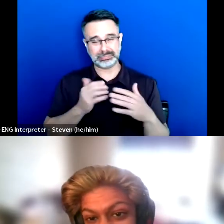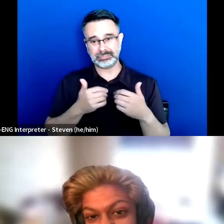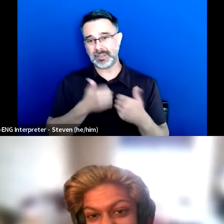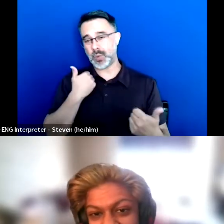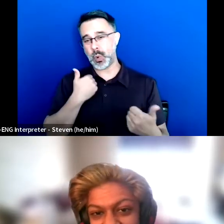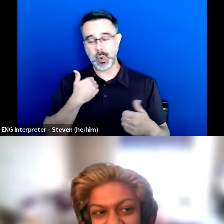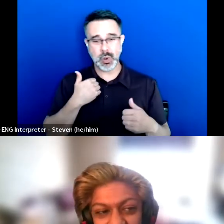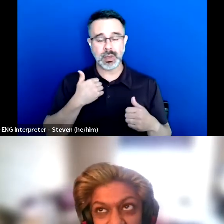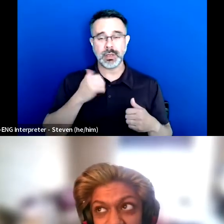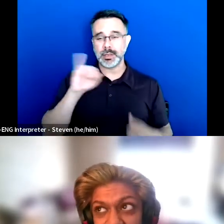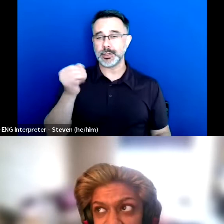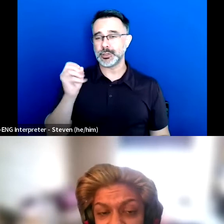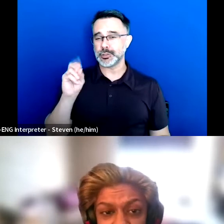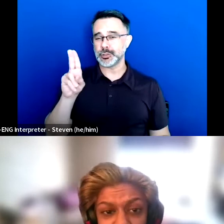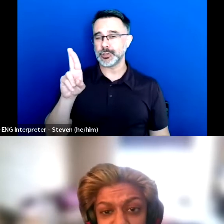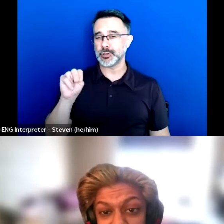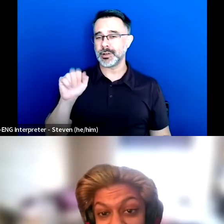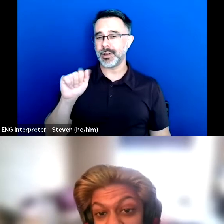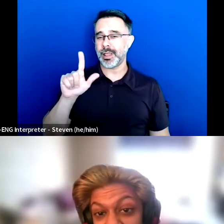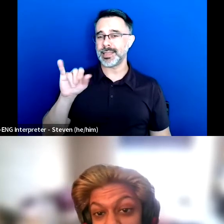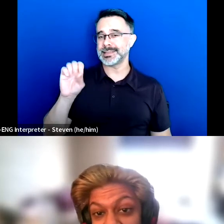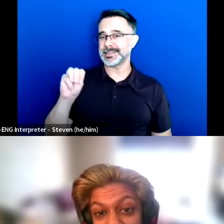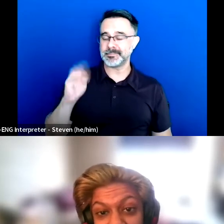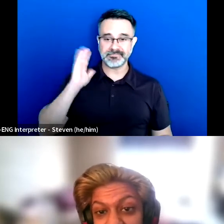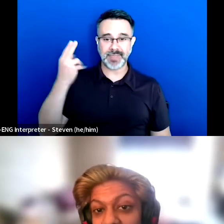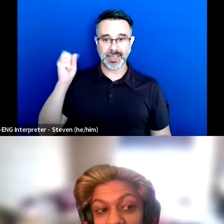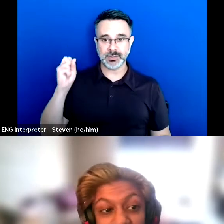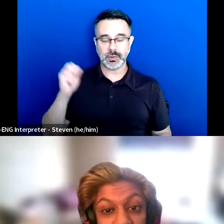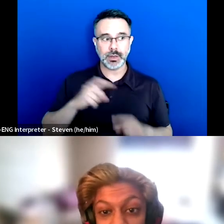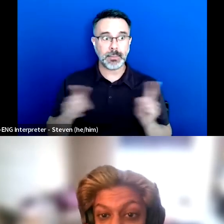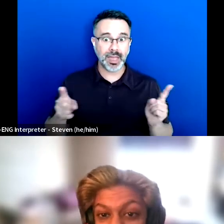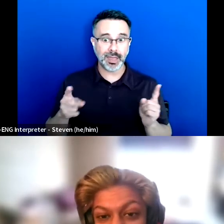And I just ended up doing it again because it was like I got so tired